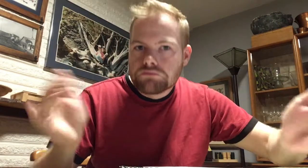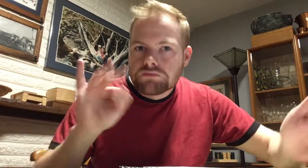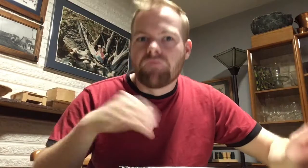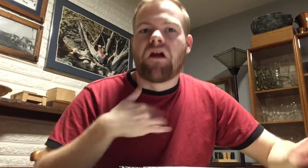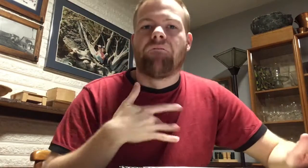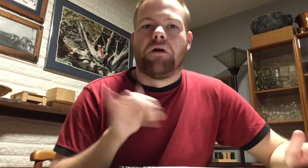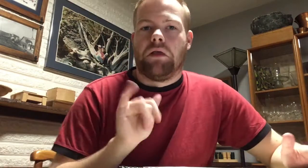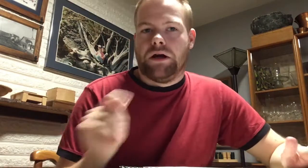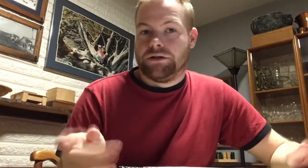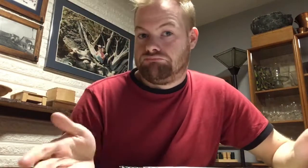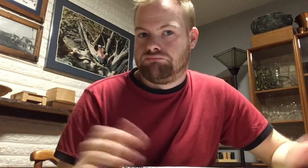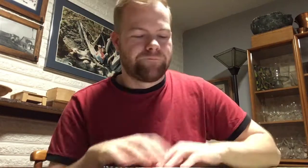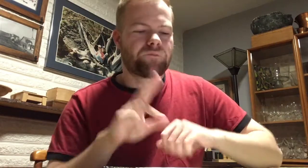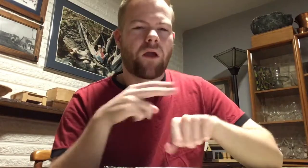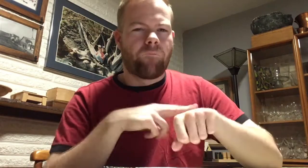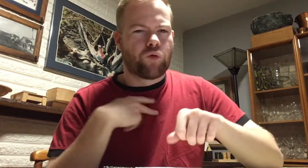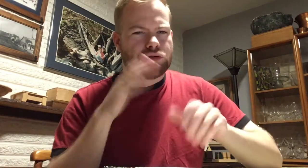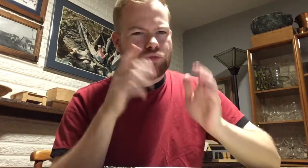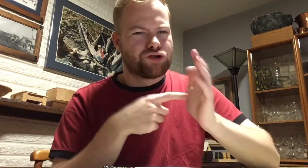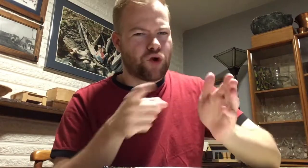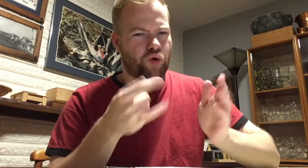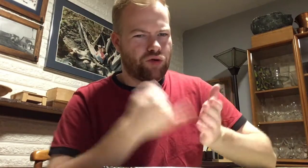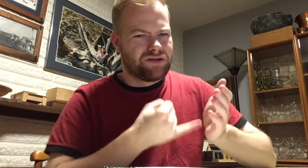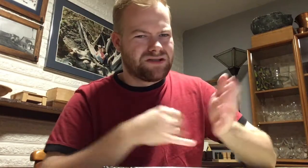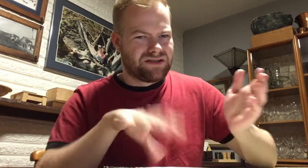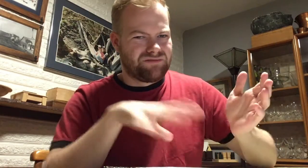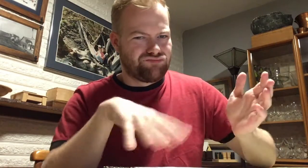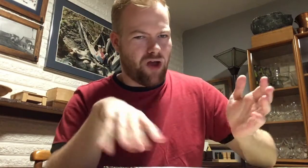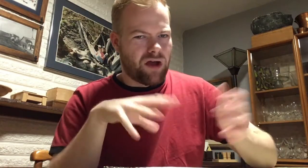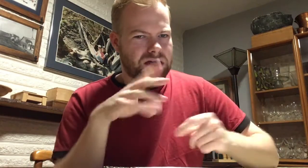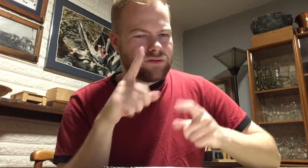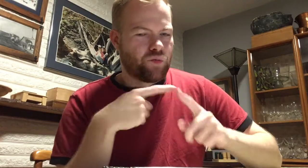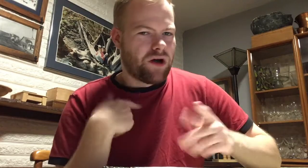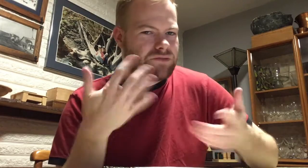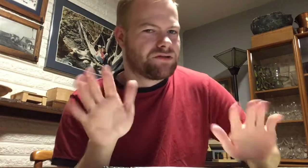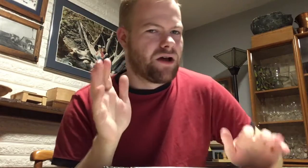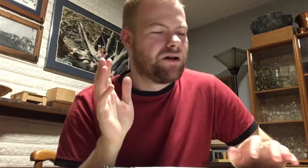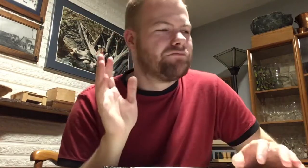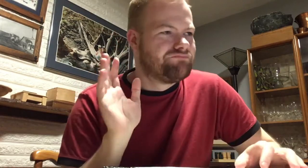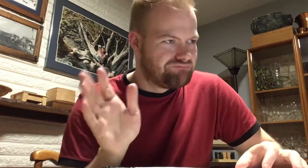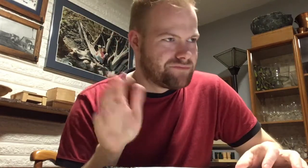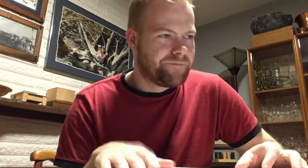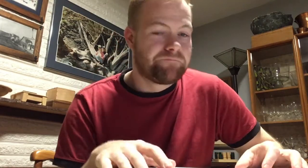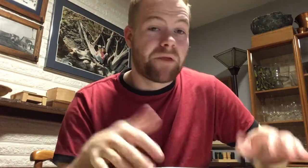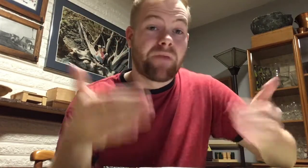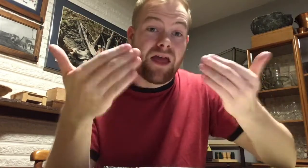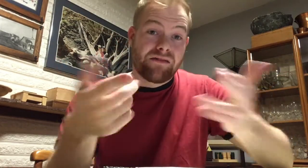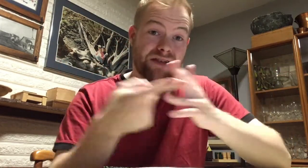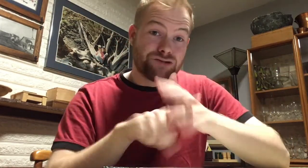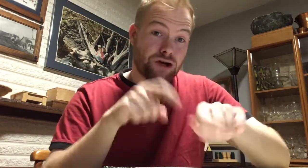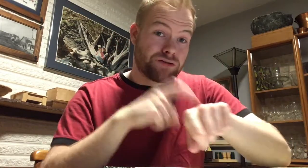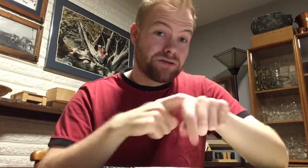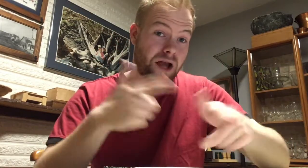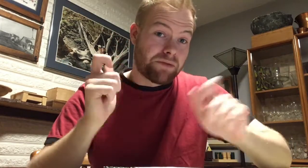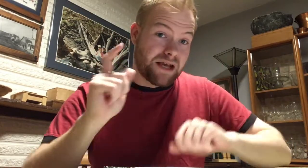…If I feel like it. Of course, I will show you the drawings when I’m done. Let’s start the time-lapse.